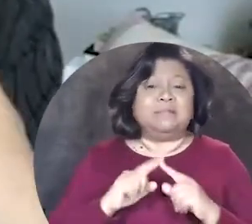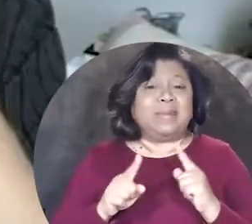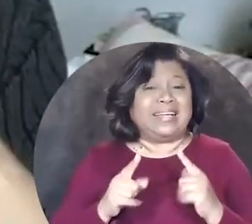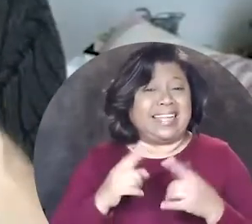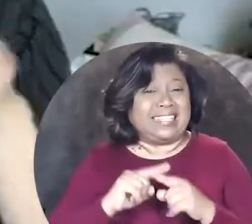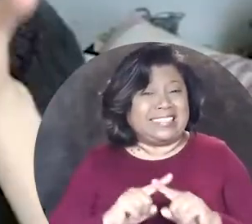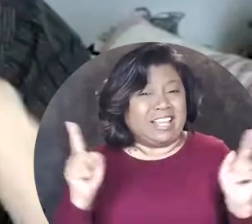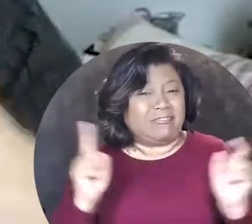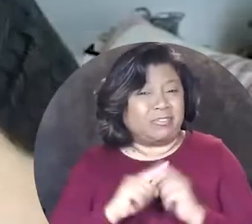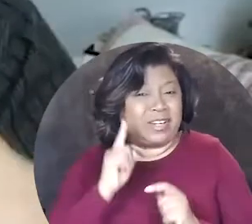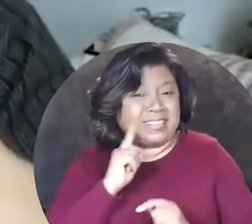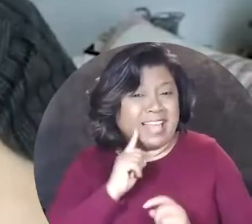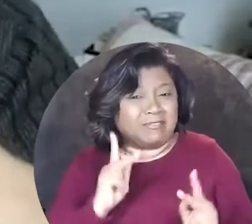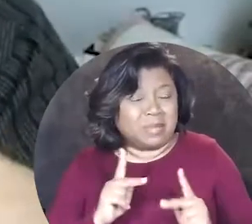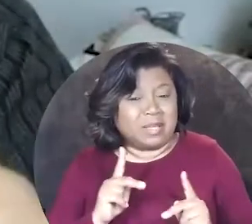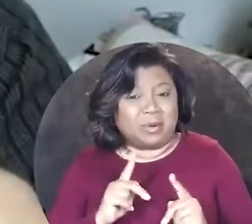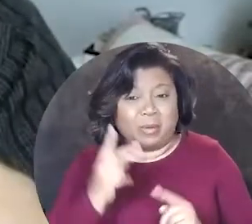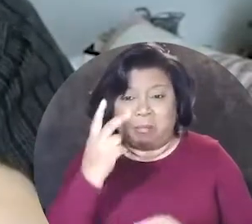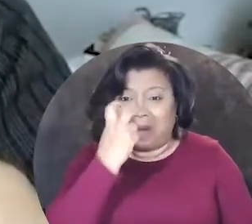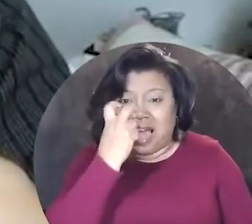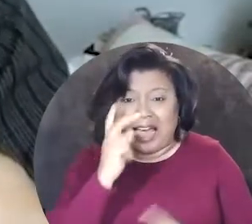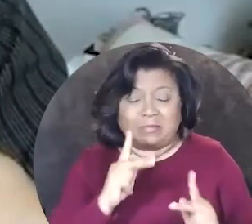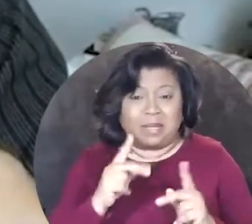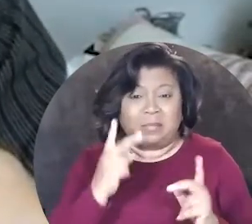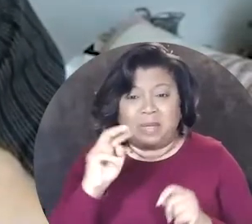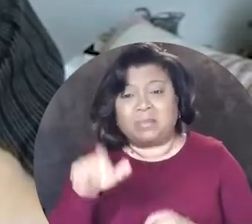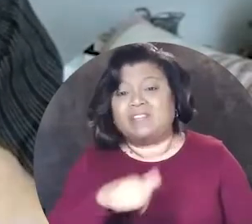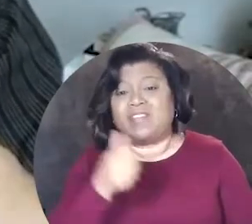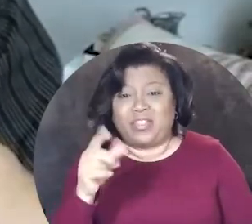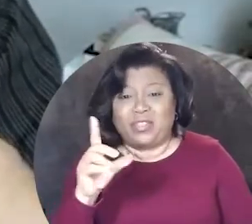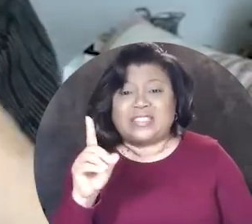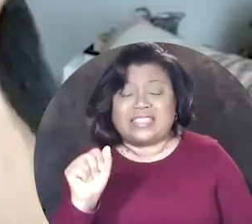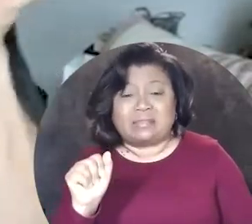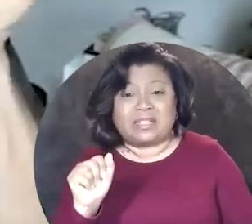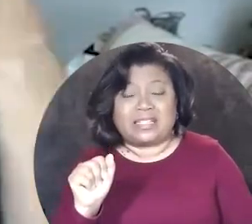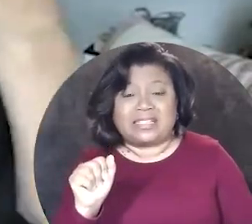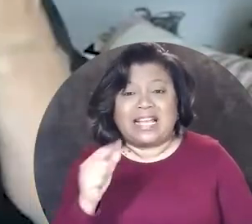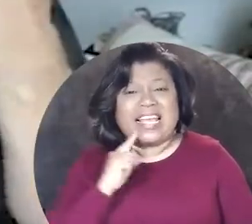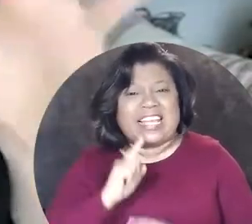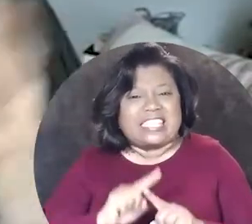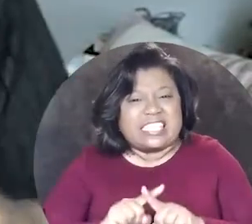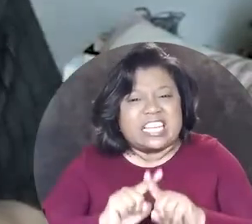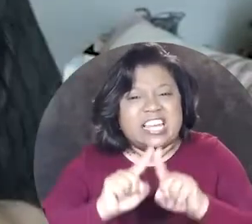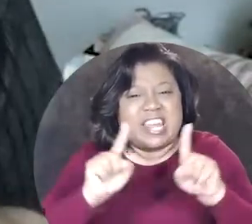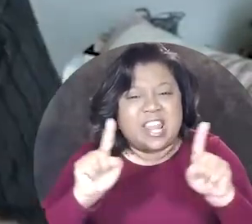but it's different for Deaf people, blind people, people of other disabilities, it's different